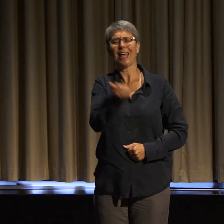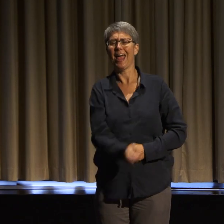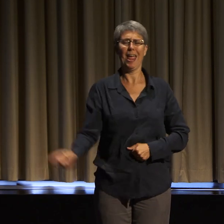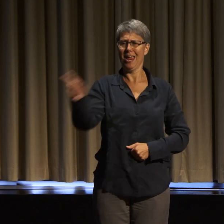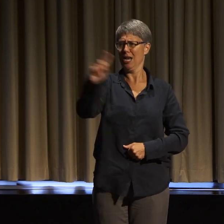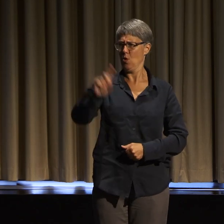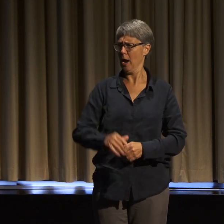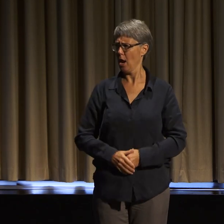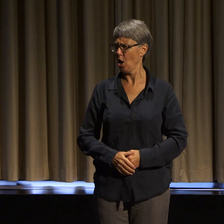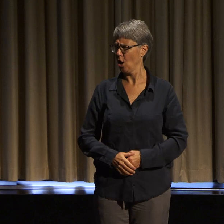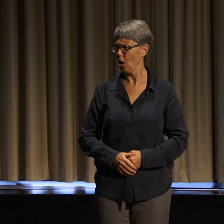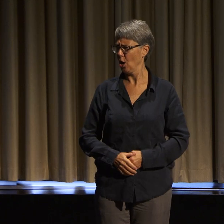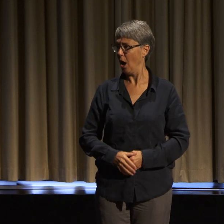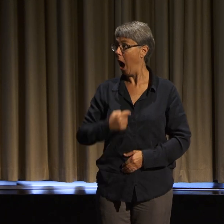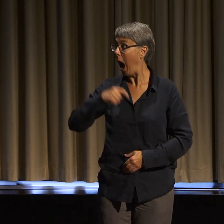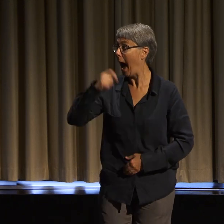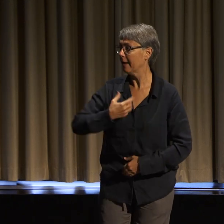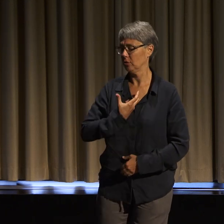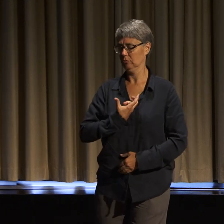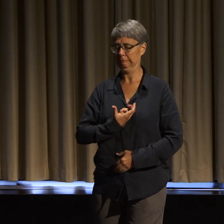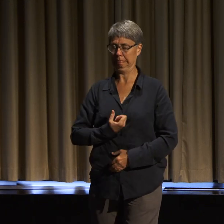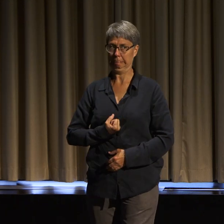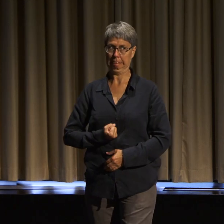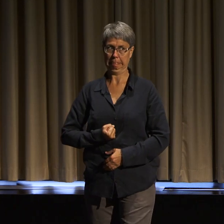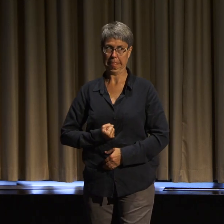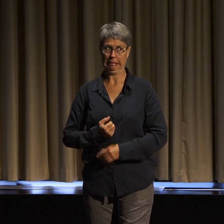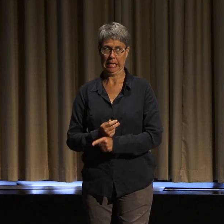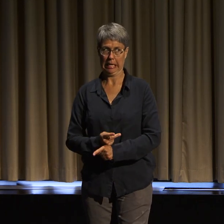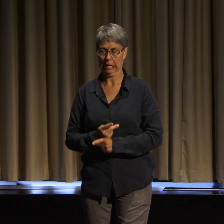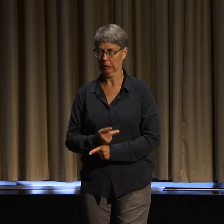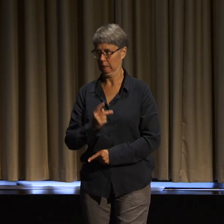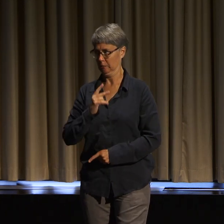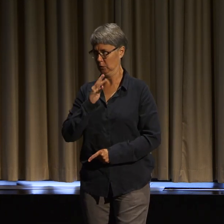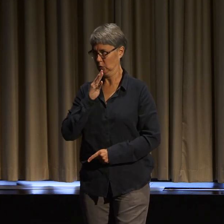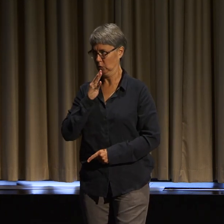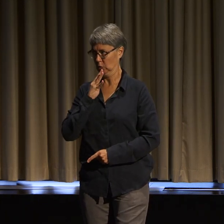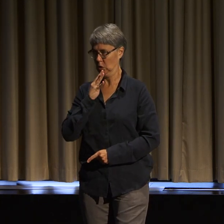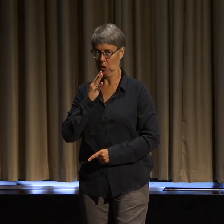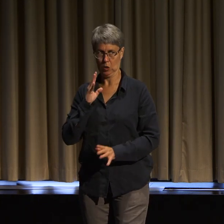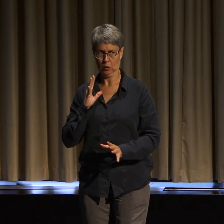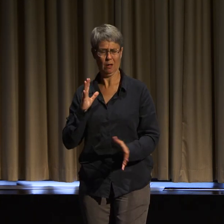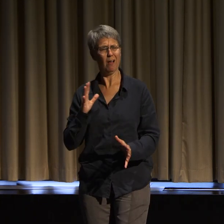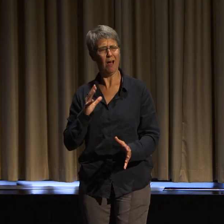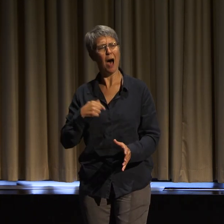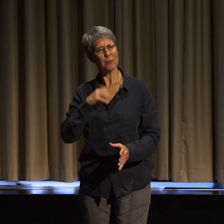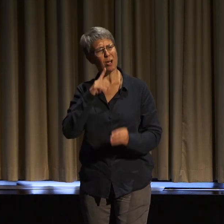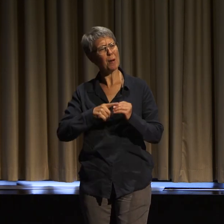backlash or be met with empty silence just to be able to talk about our own realities and the realities